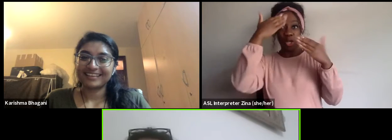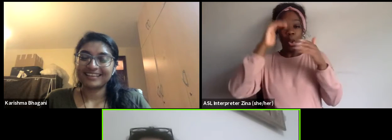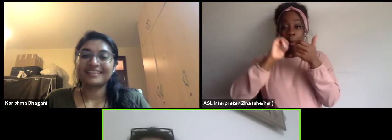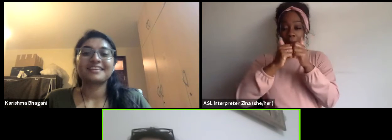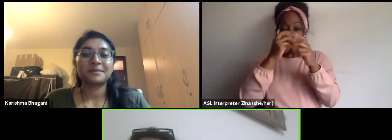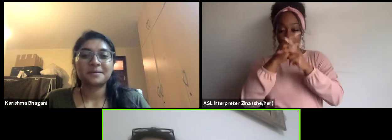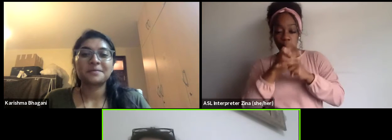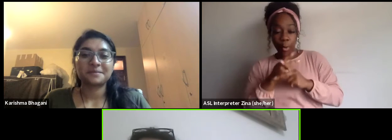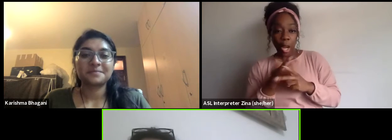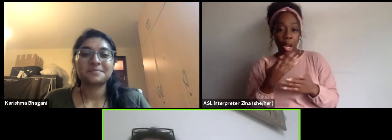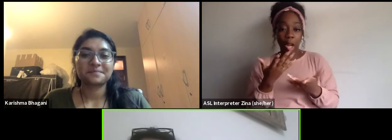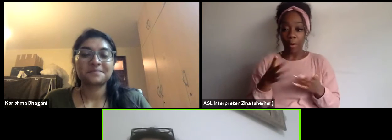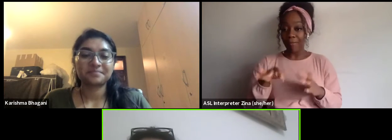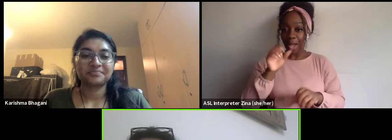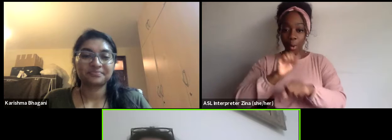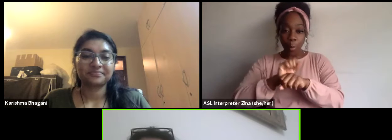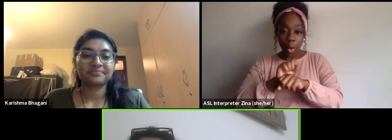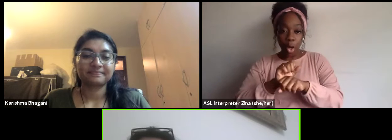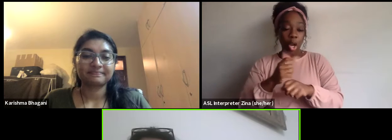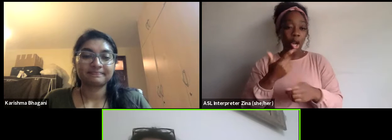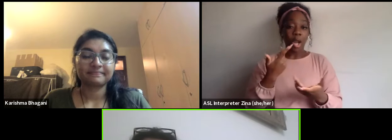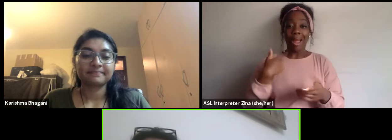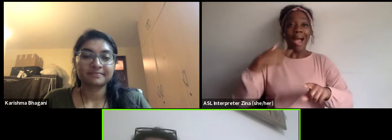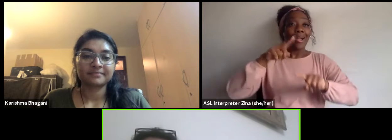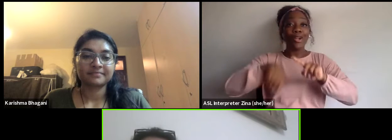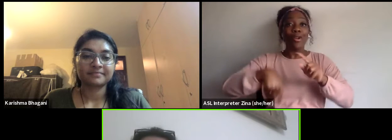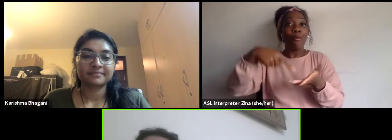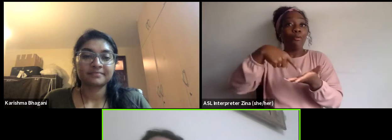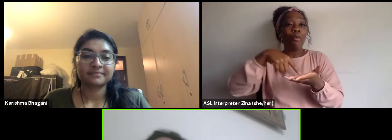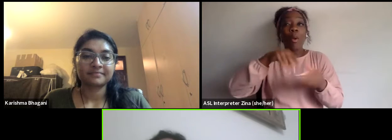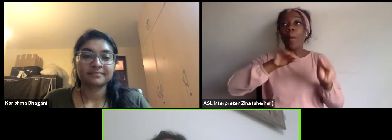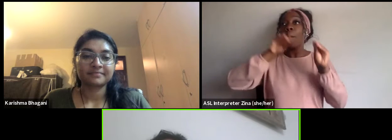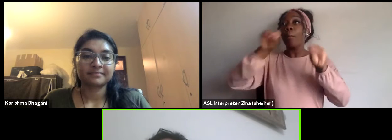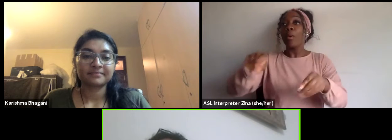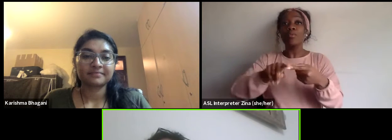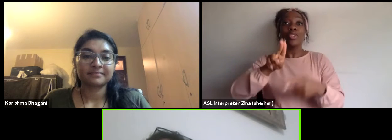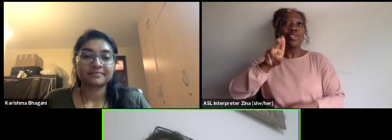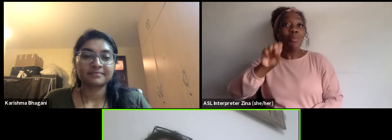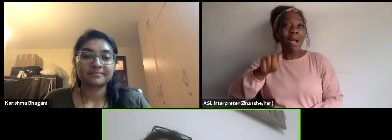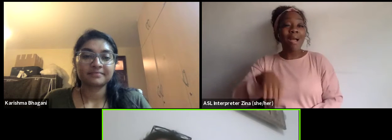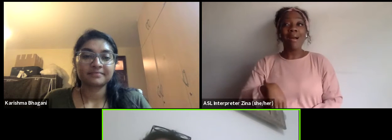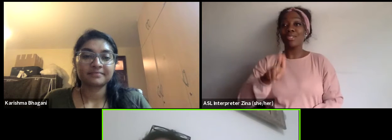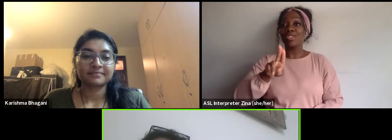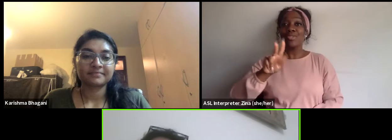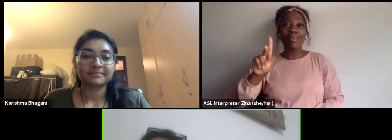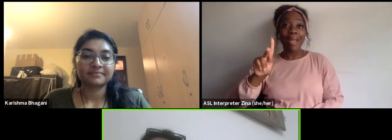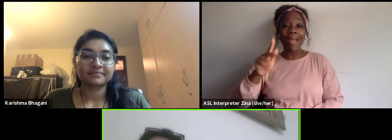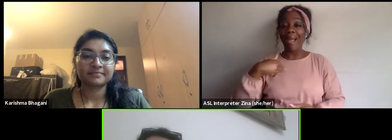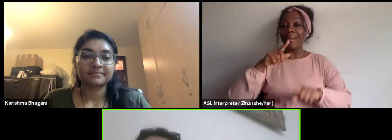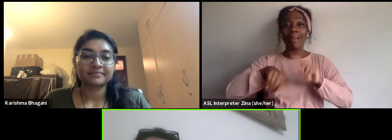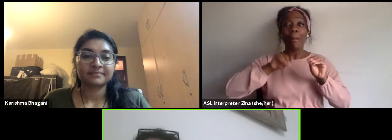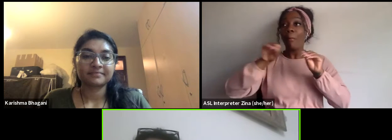to go in the United States and the UK in fundraising. So the closest to the study was an MBA.